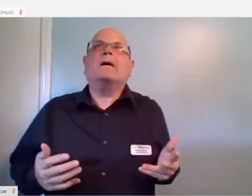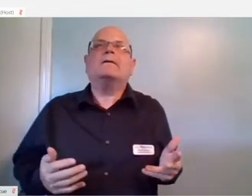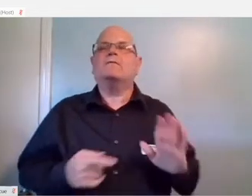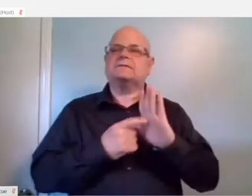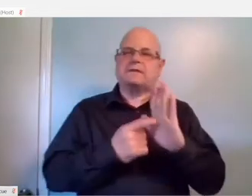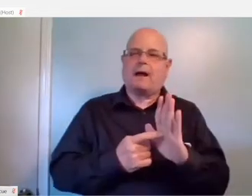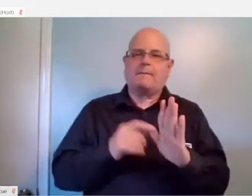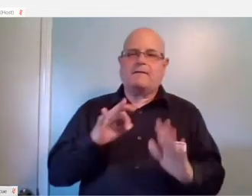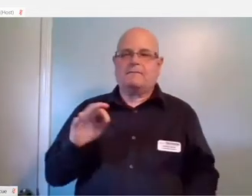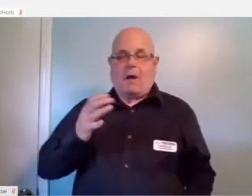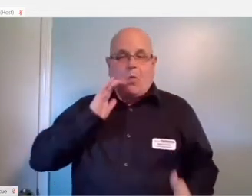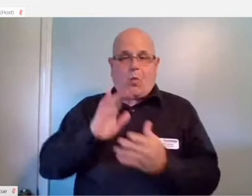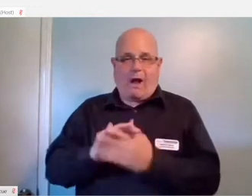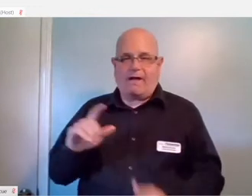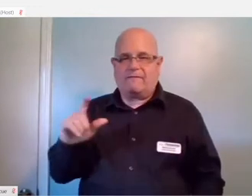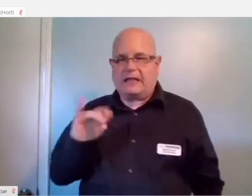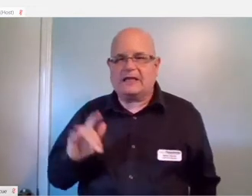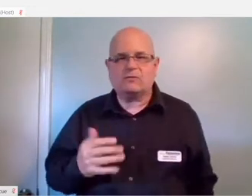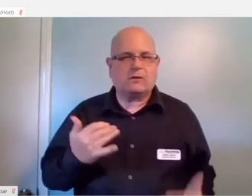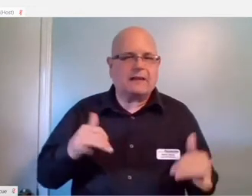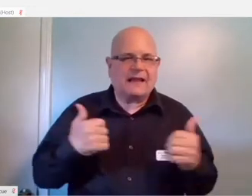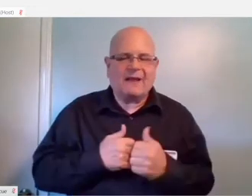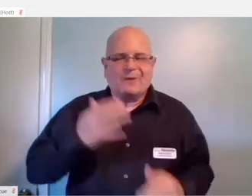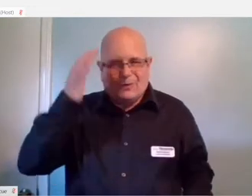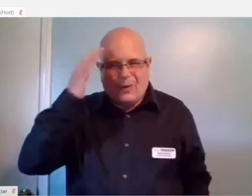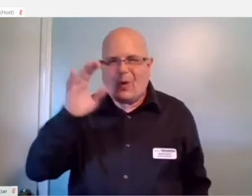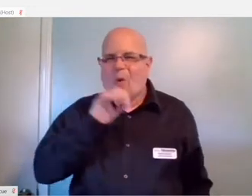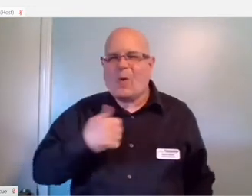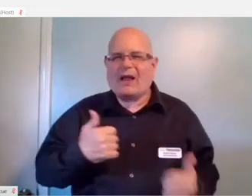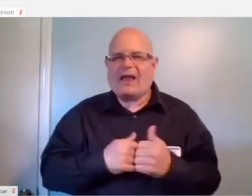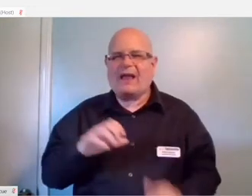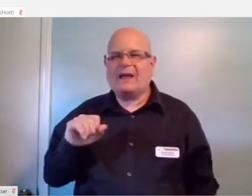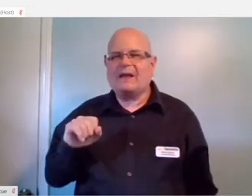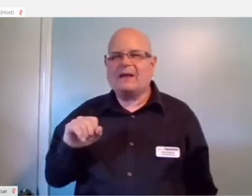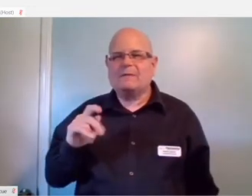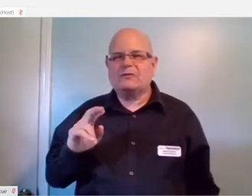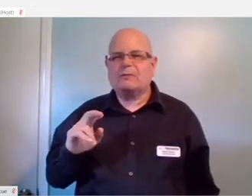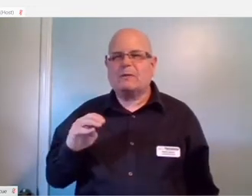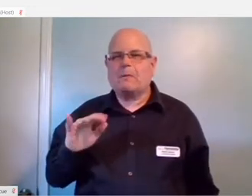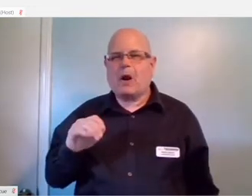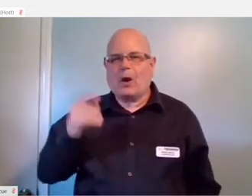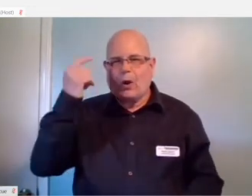if Liz wanted to play super Mario brothers and she's able to access the jump button,